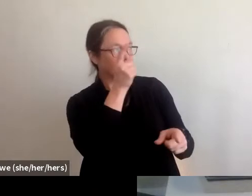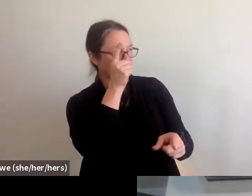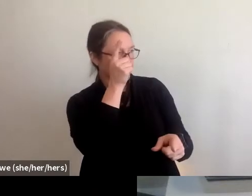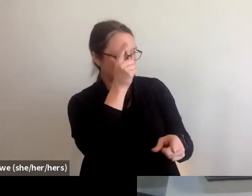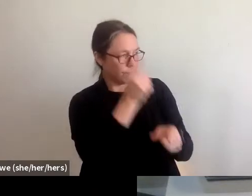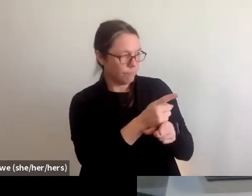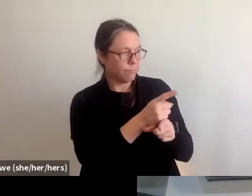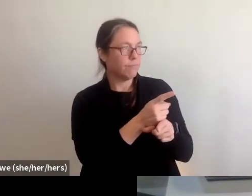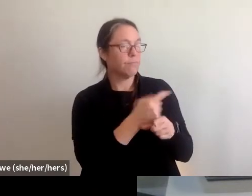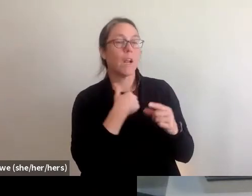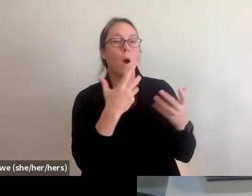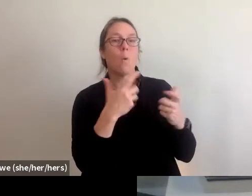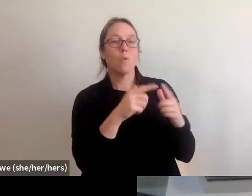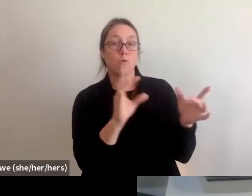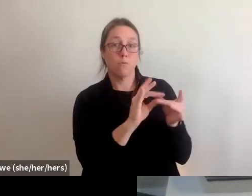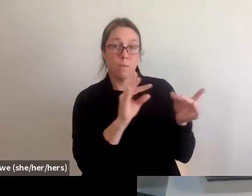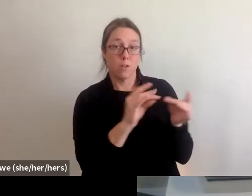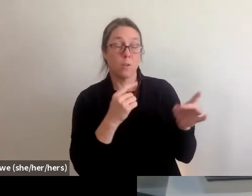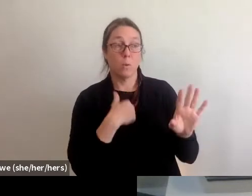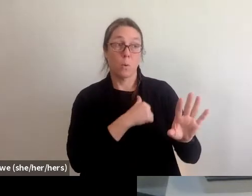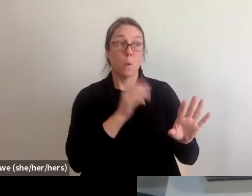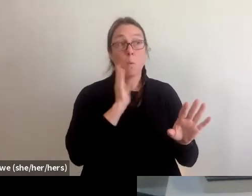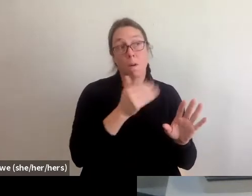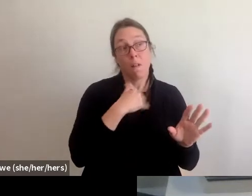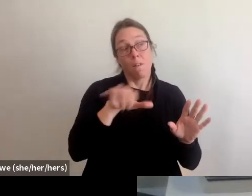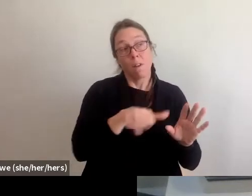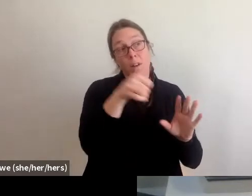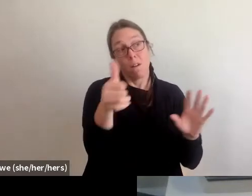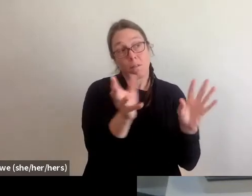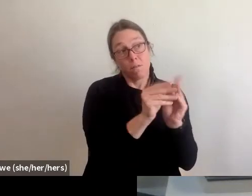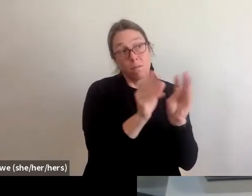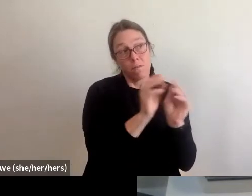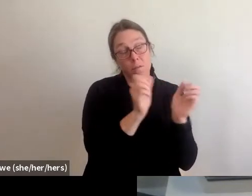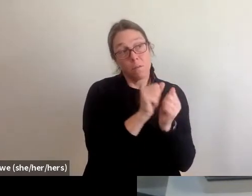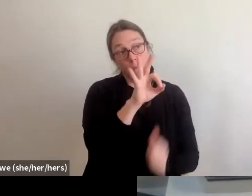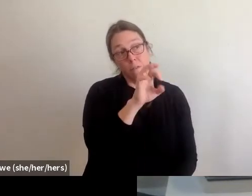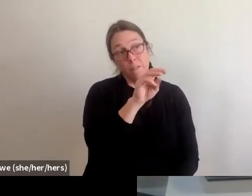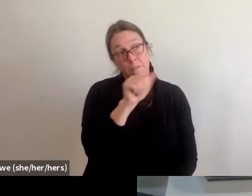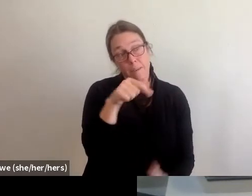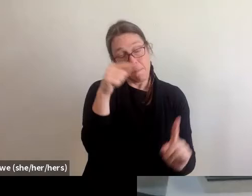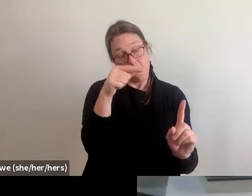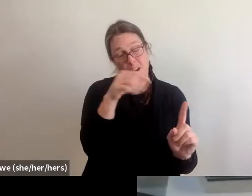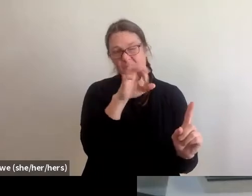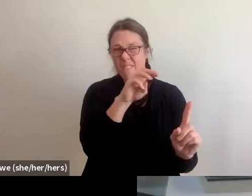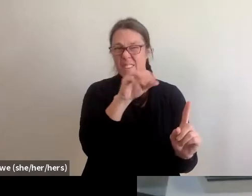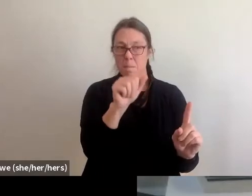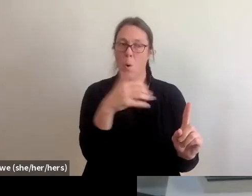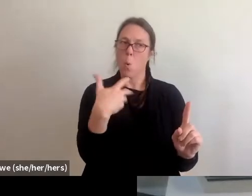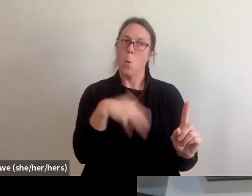that we'll have another session just dealing with FEMA because that is a whole other insti in and of itself